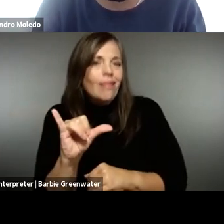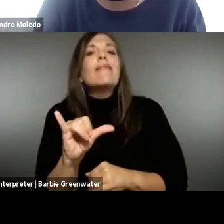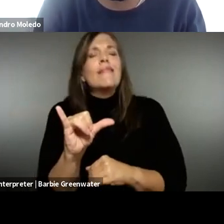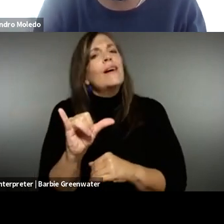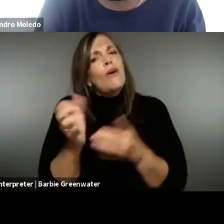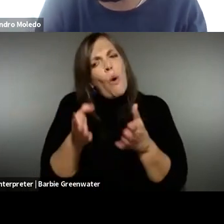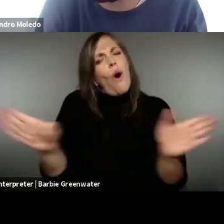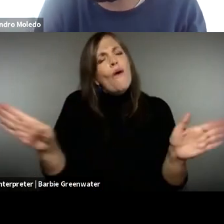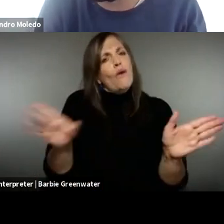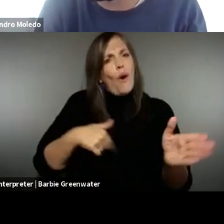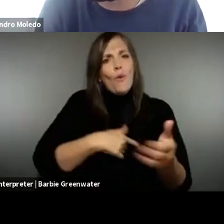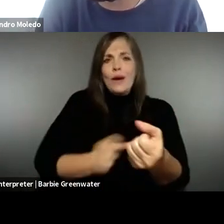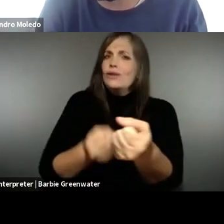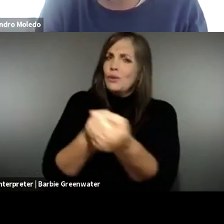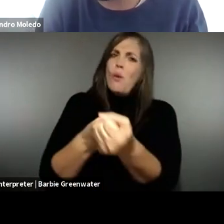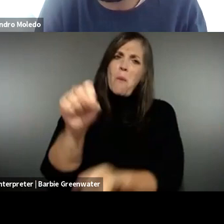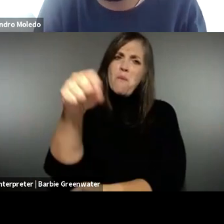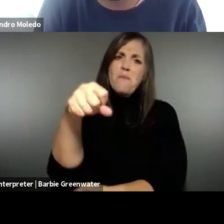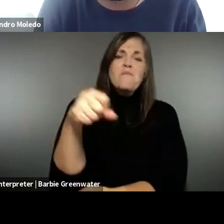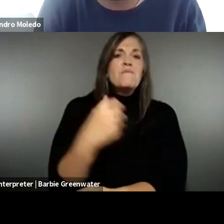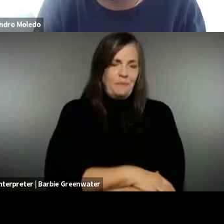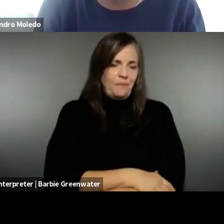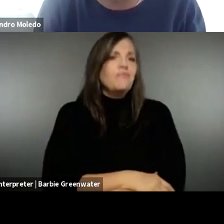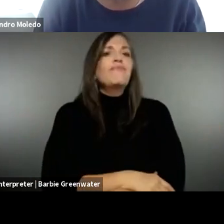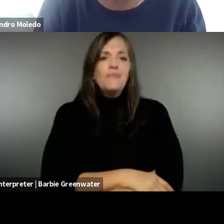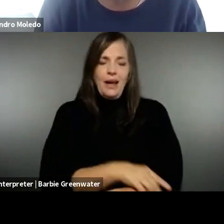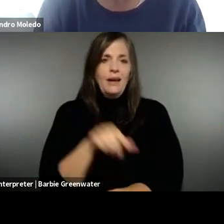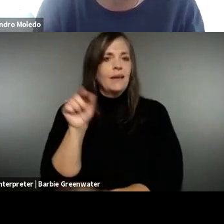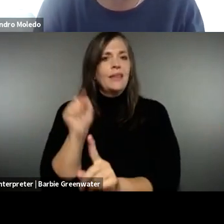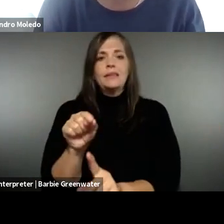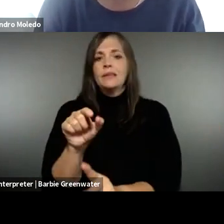importance to us as well. I would say that, yes, in overall,